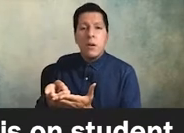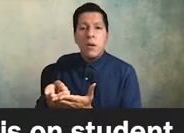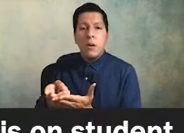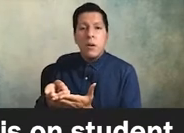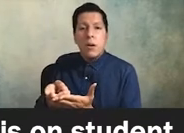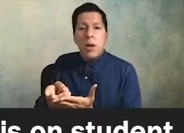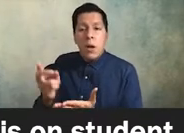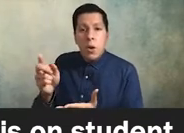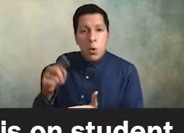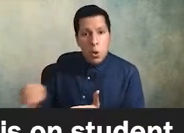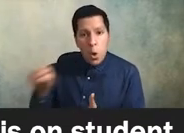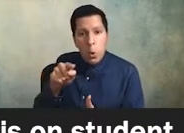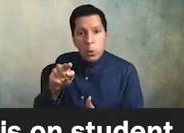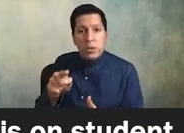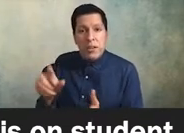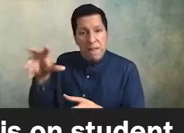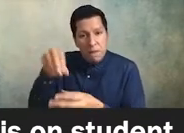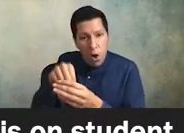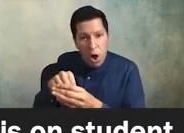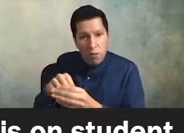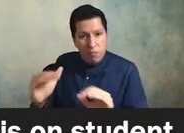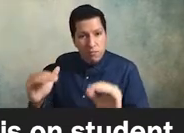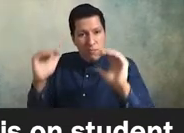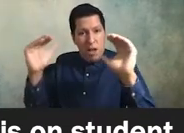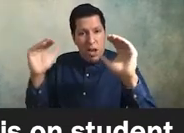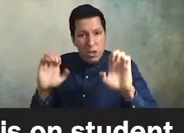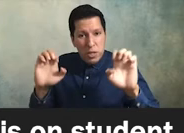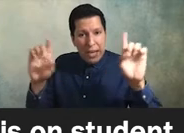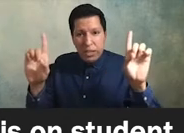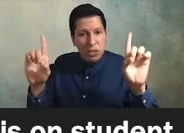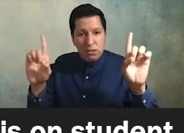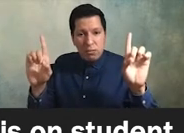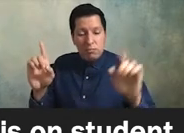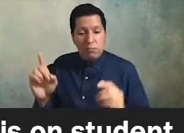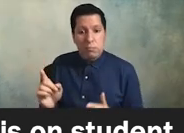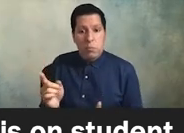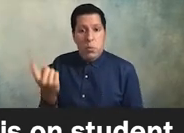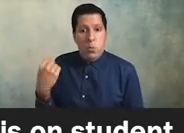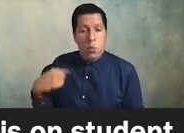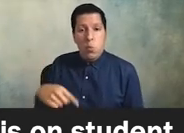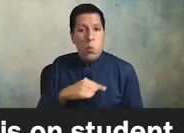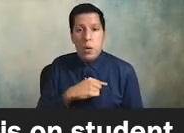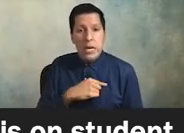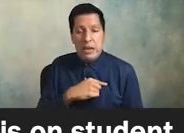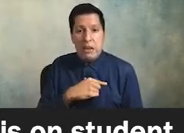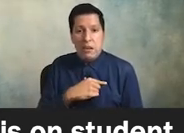those of us who work in higher education are mere byproducts of our own educational upbringings